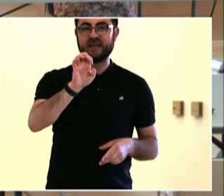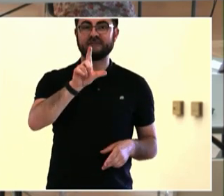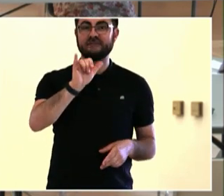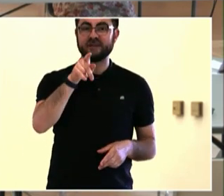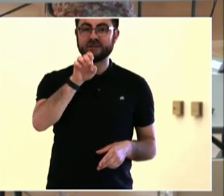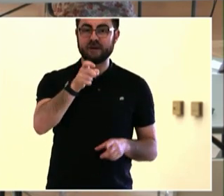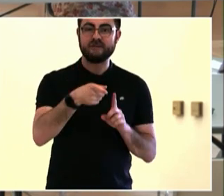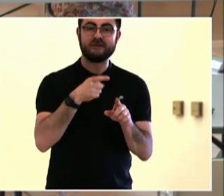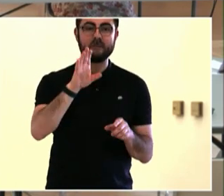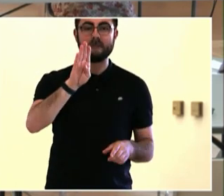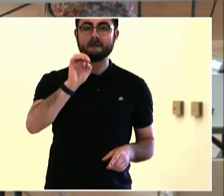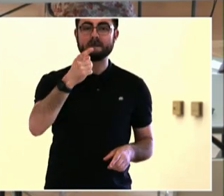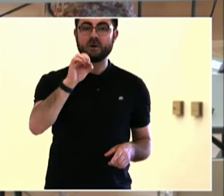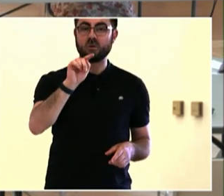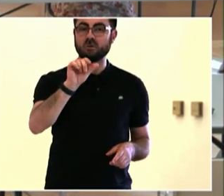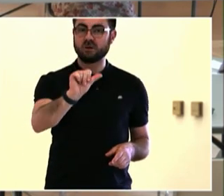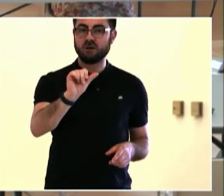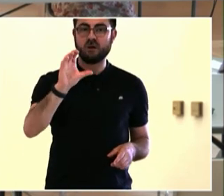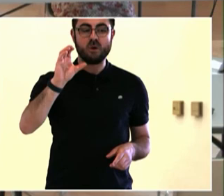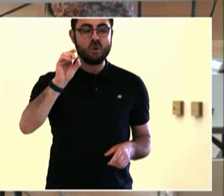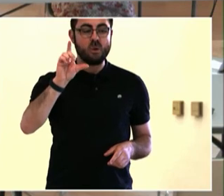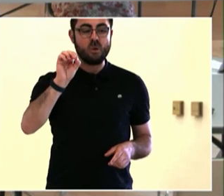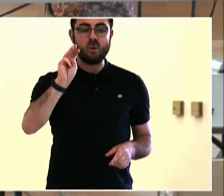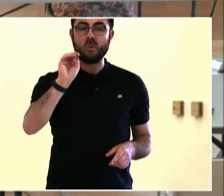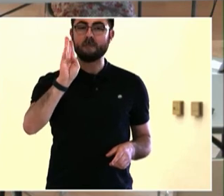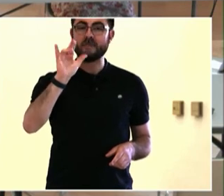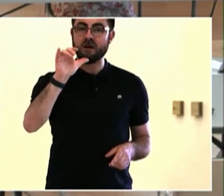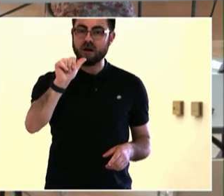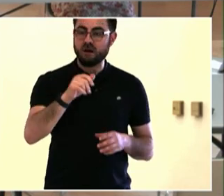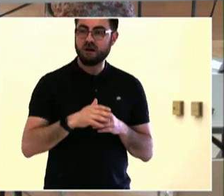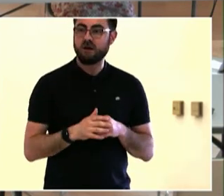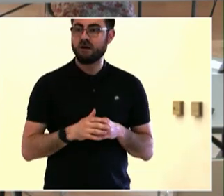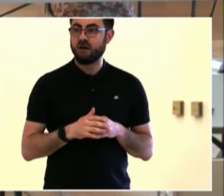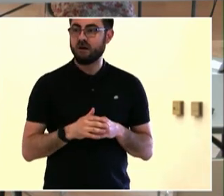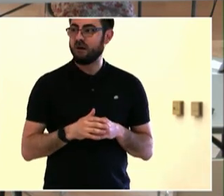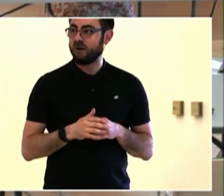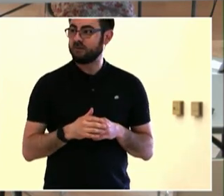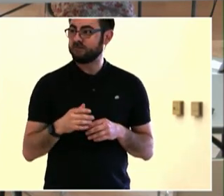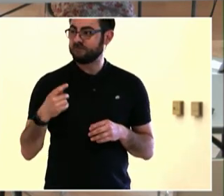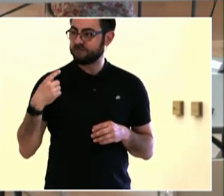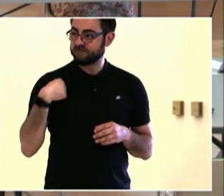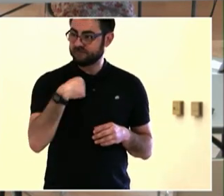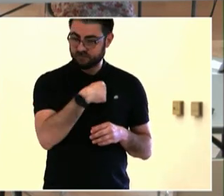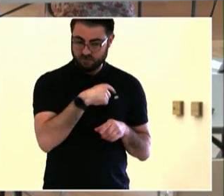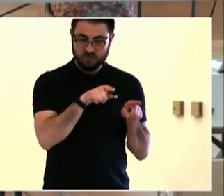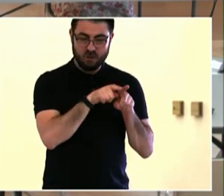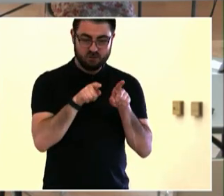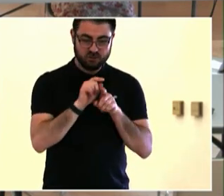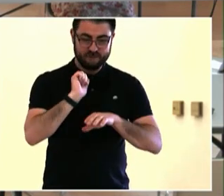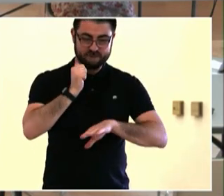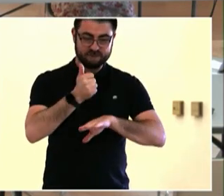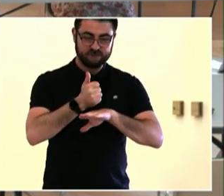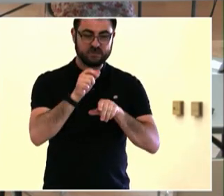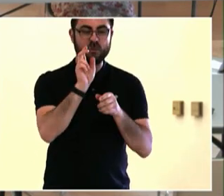really having an authentic and collaborative process that decenters power and privilege and instead says, you know, we